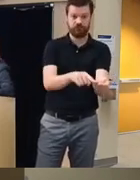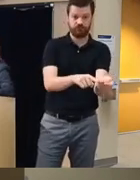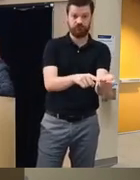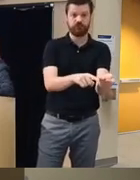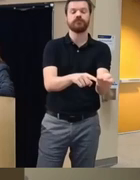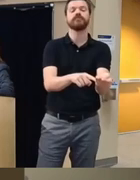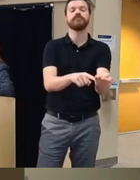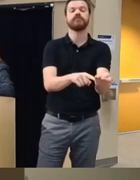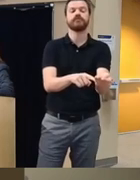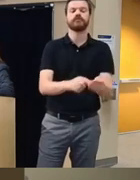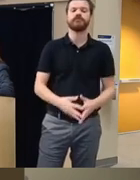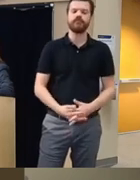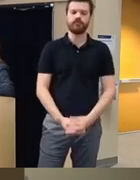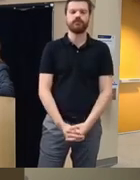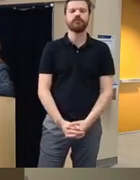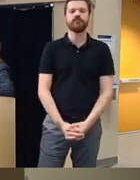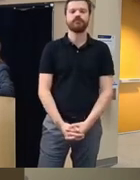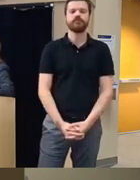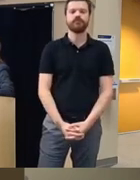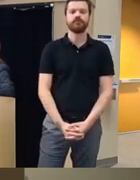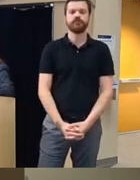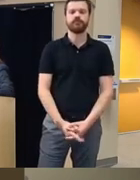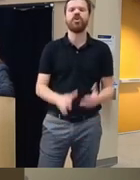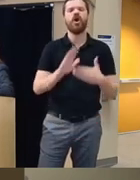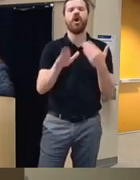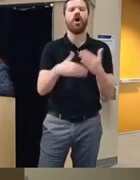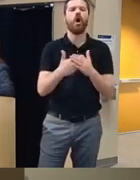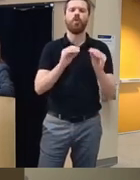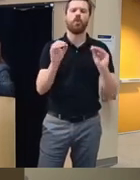given and this is all deidentified information by the way as well and